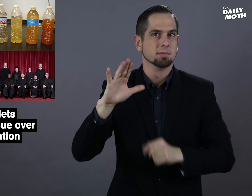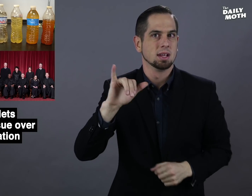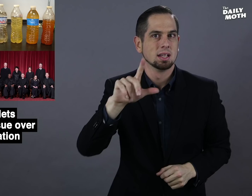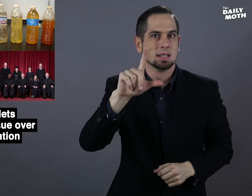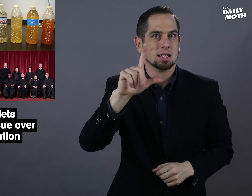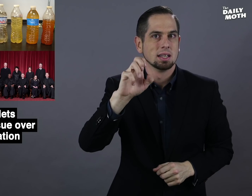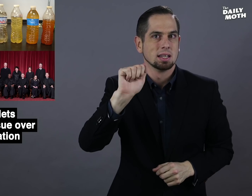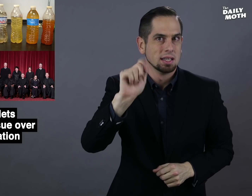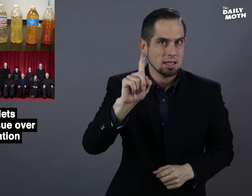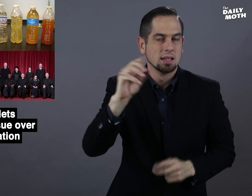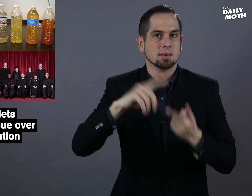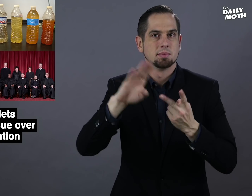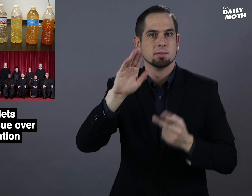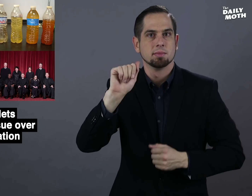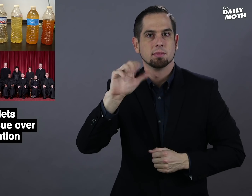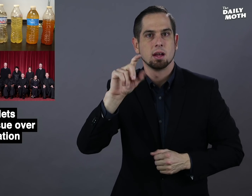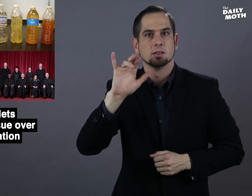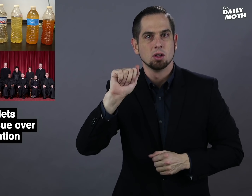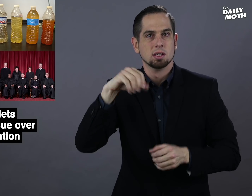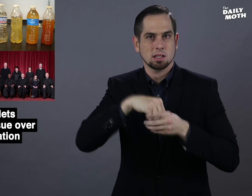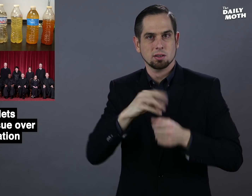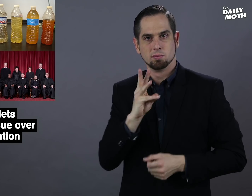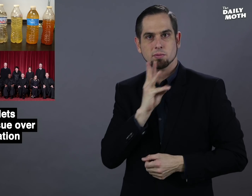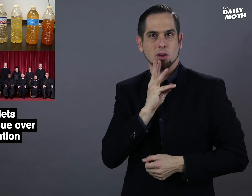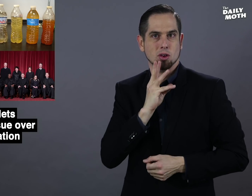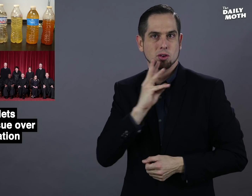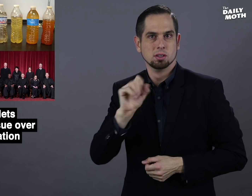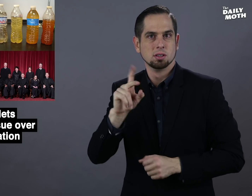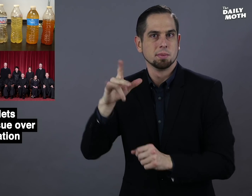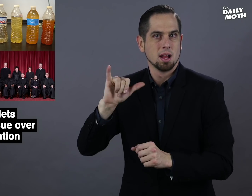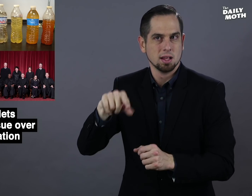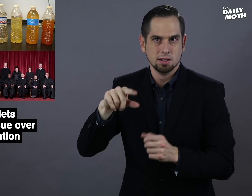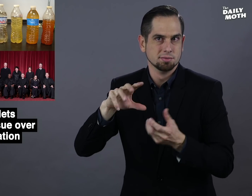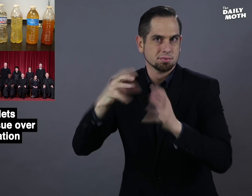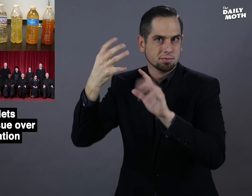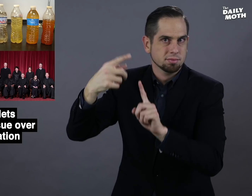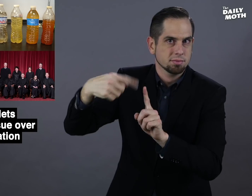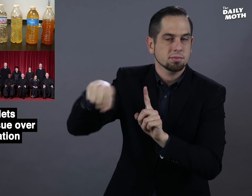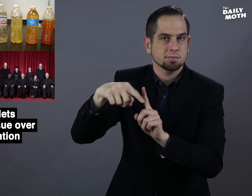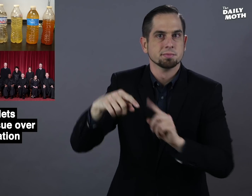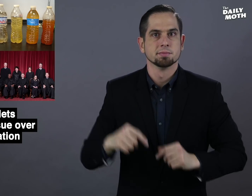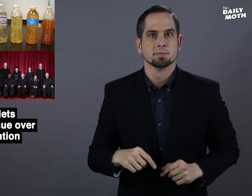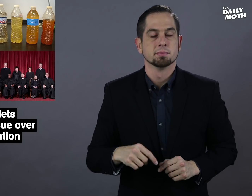by lead and bacteria in the water supply.